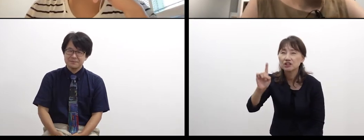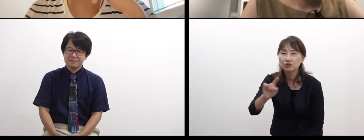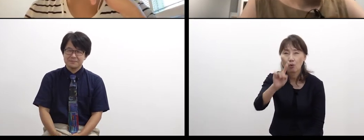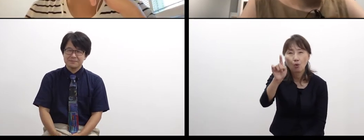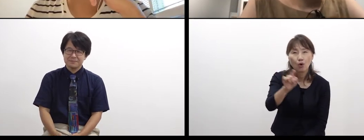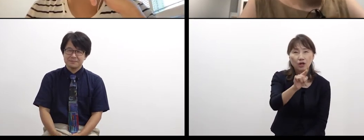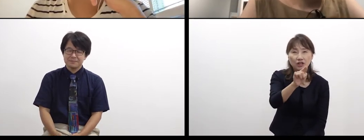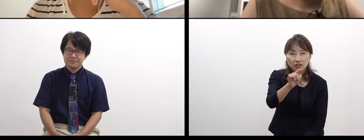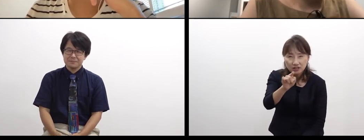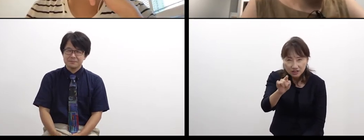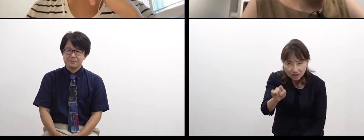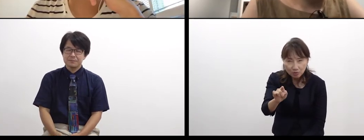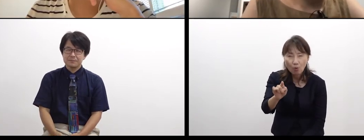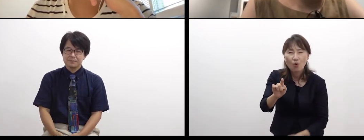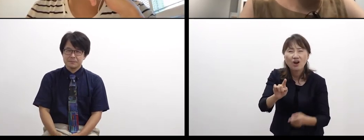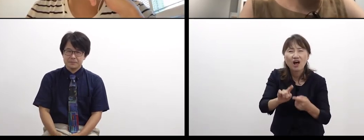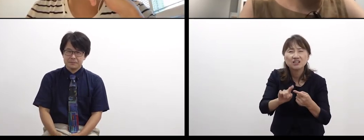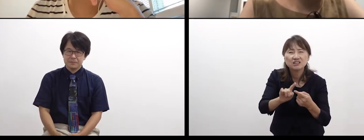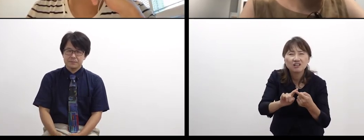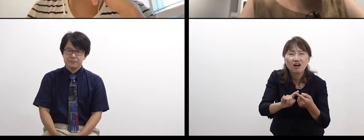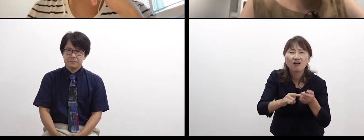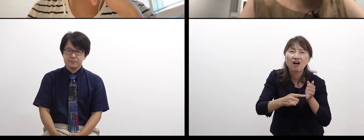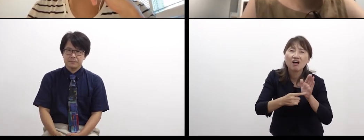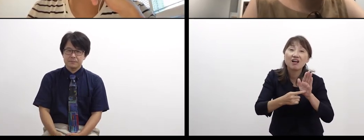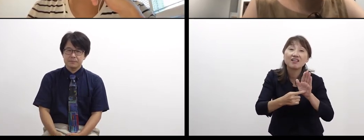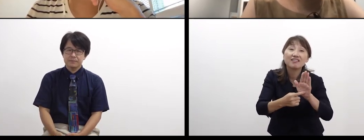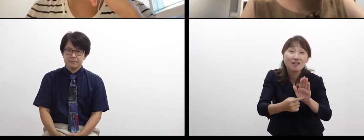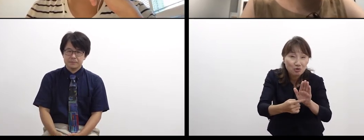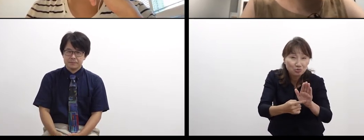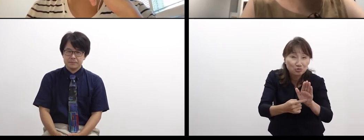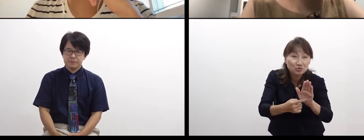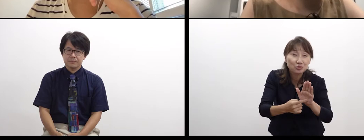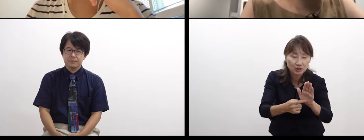we can feel more or,